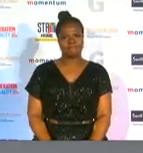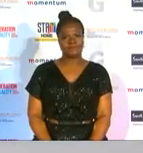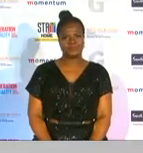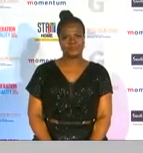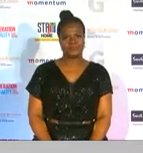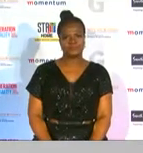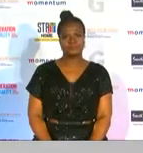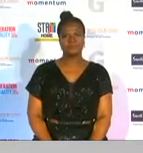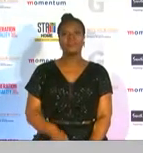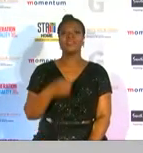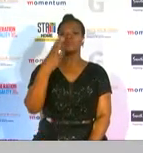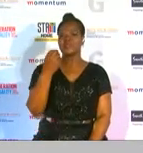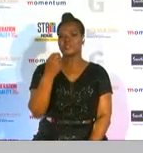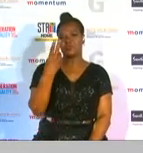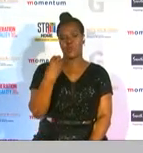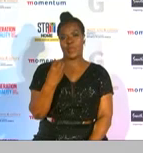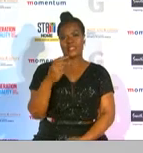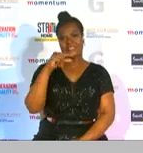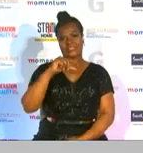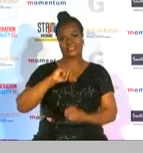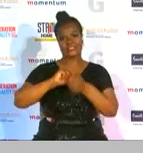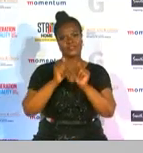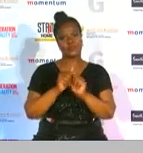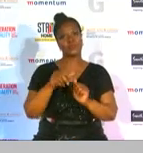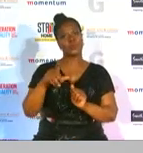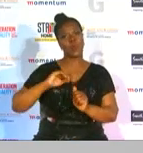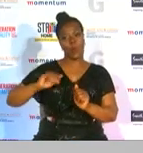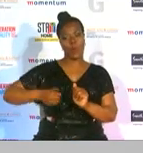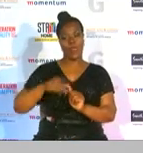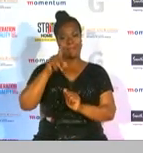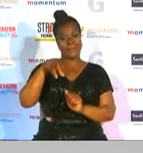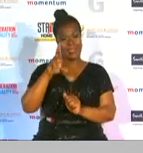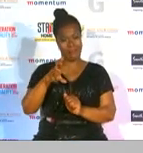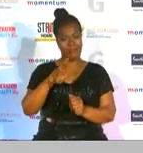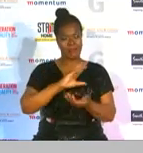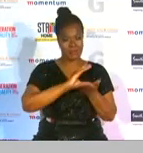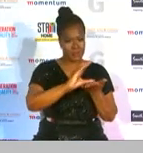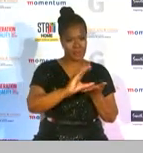and the 2020 g-spot woman in pr and sponsorship is none other than